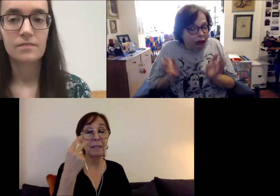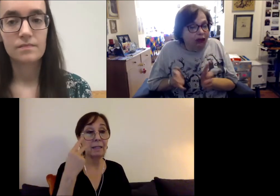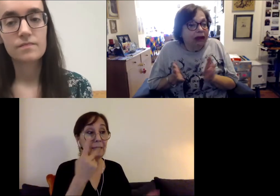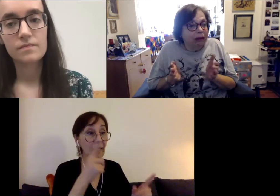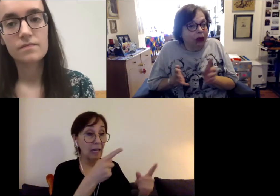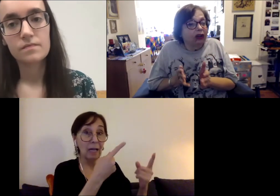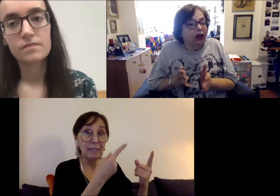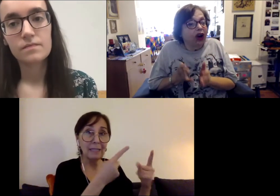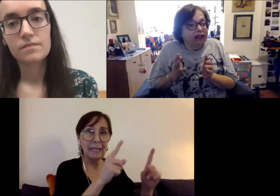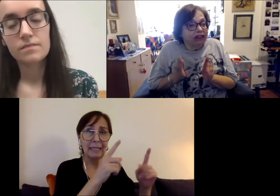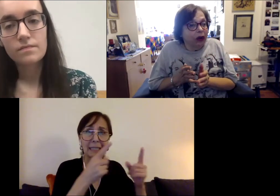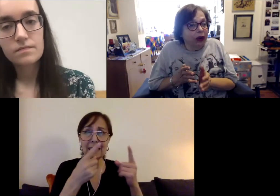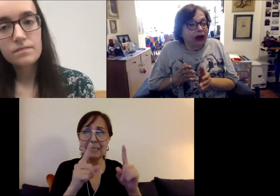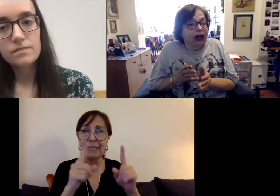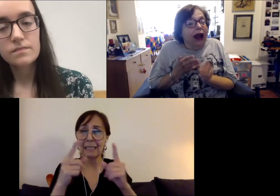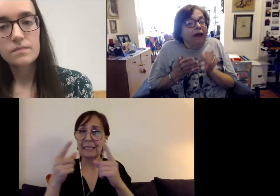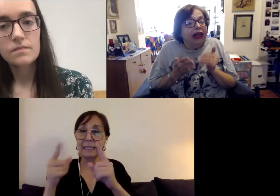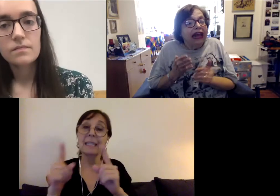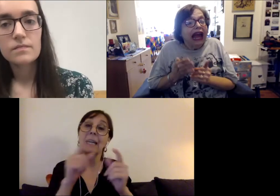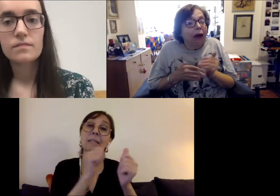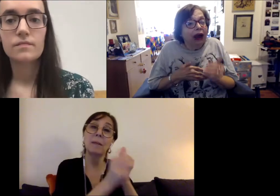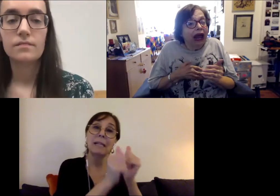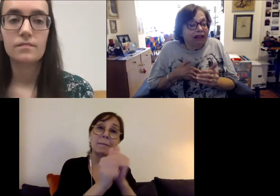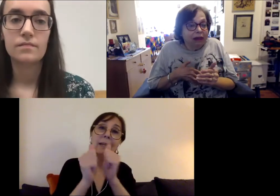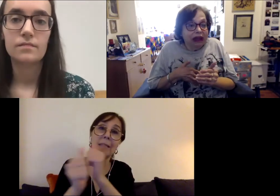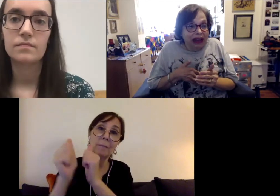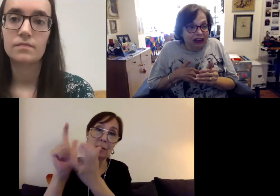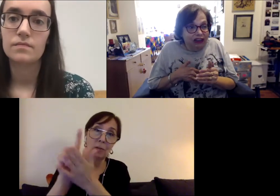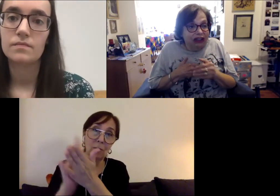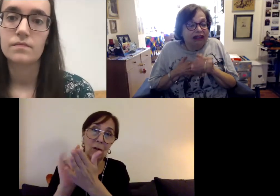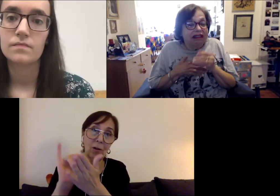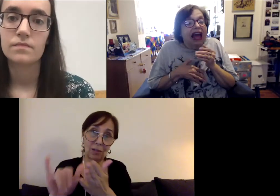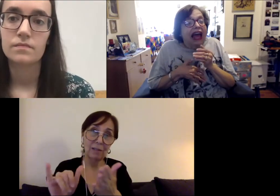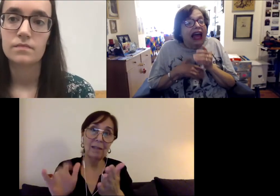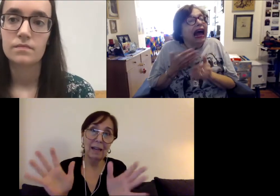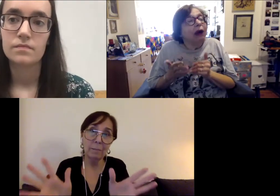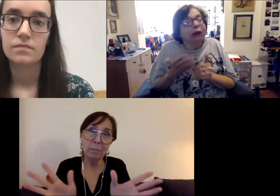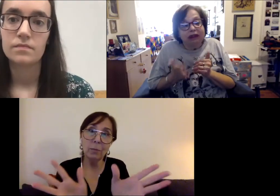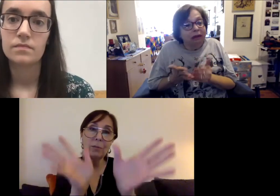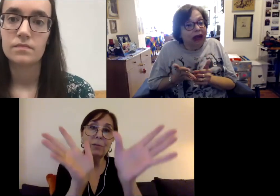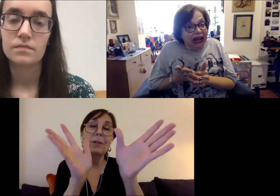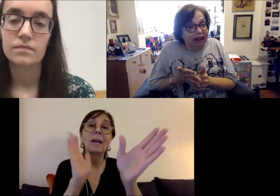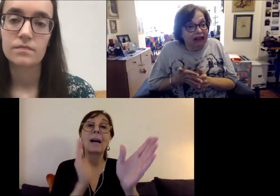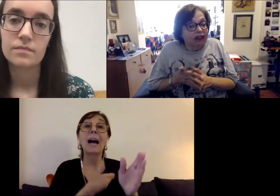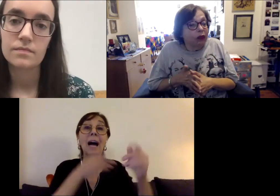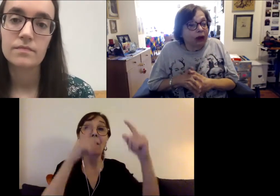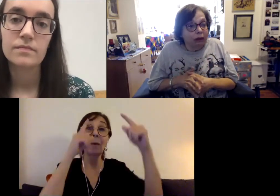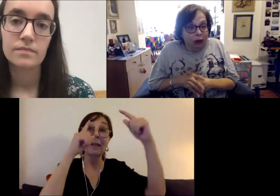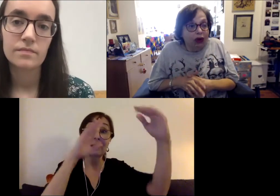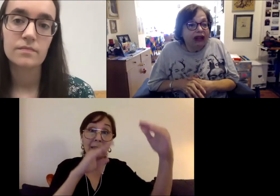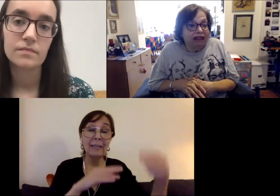more laws forward, that our expectations and our demands for what more is needed